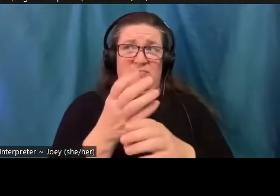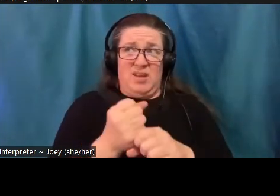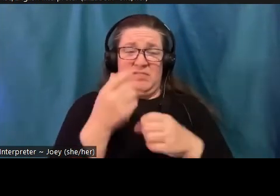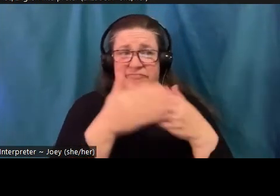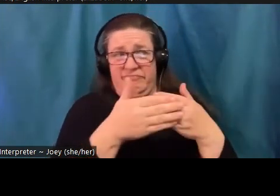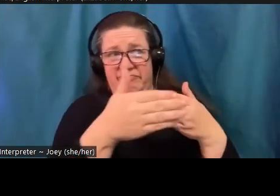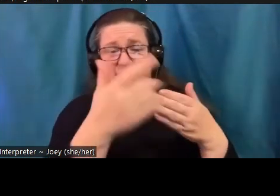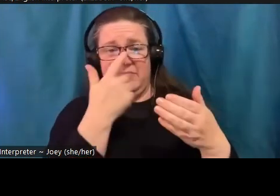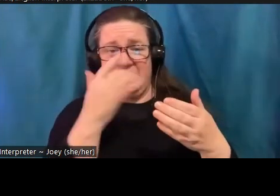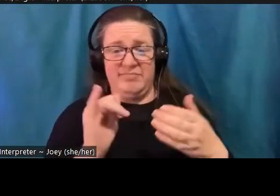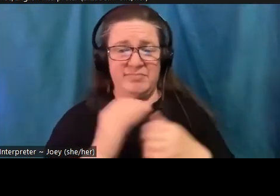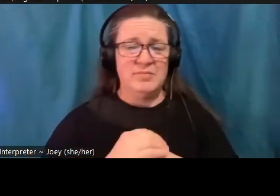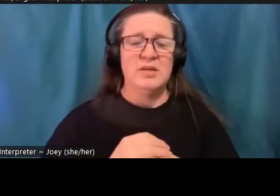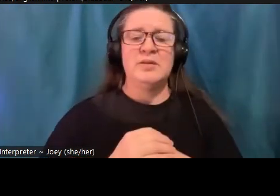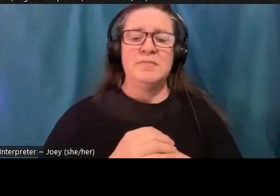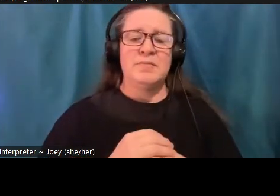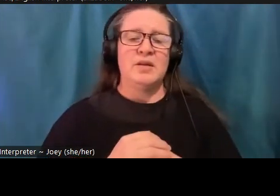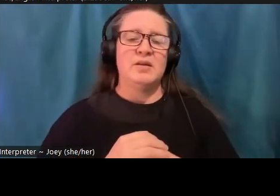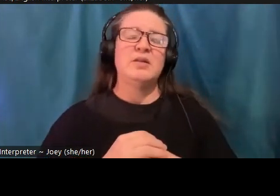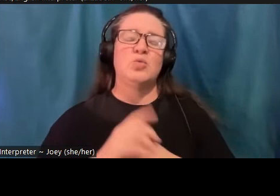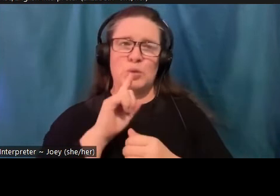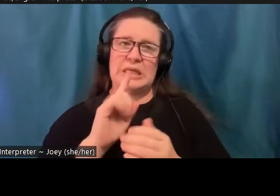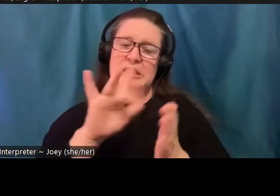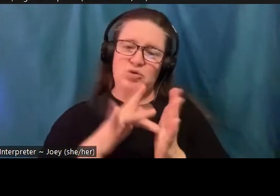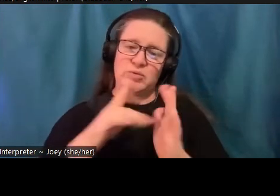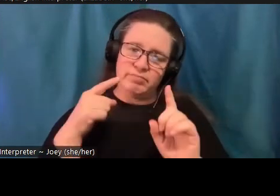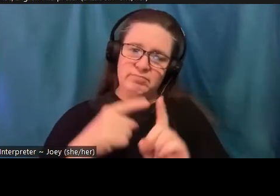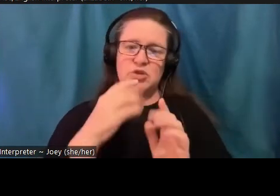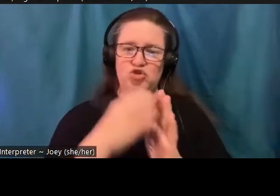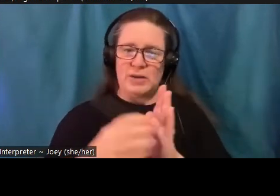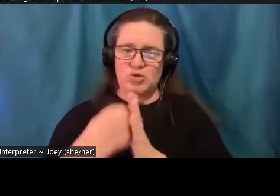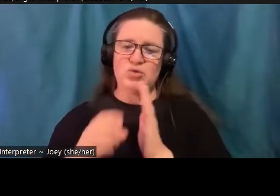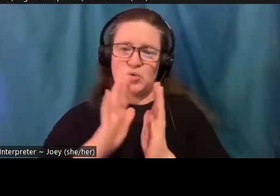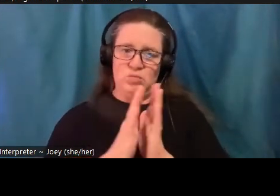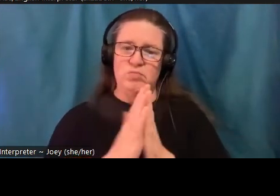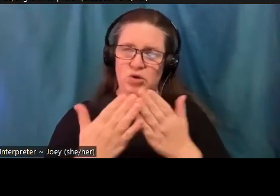central chapters of her book, walk through that. And I think if that's the question you're wrestling with, you'd really